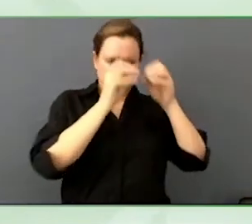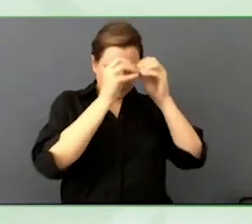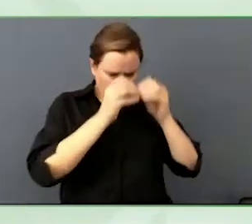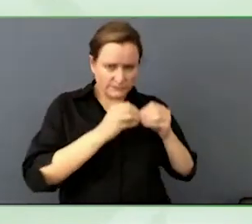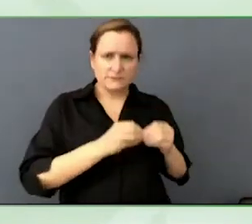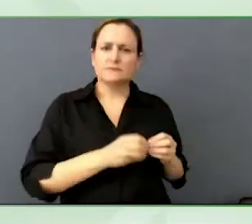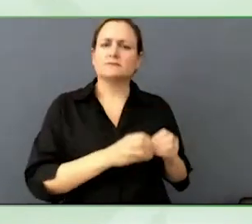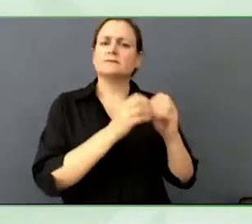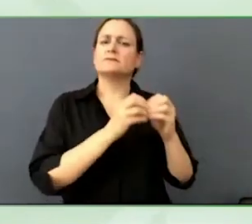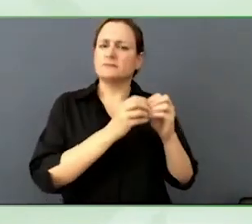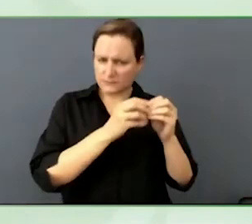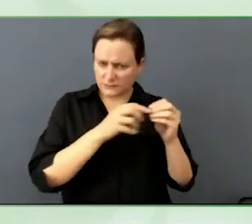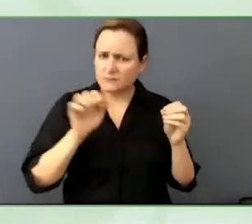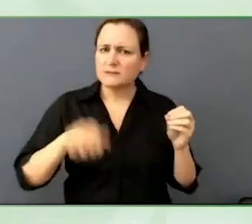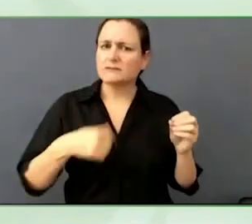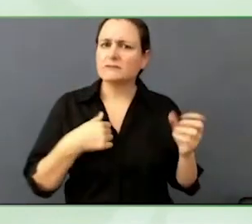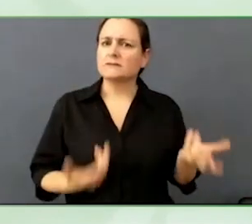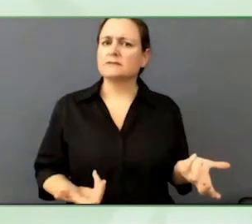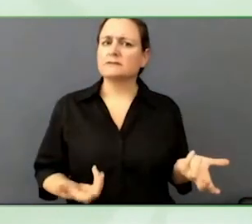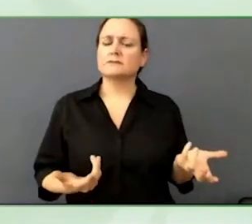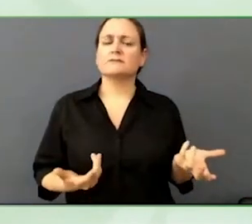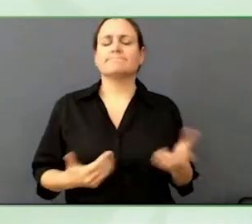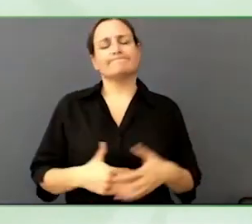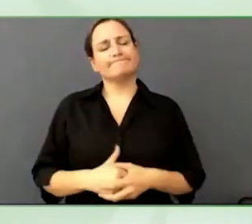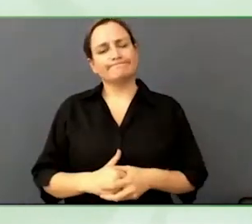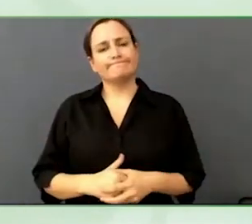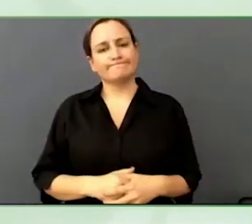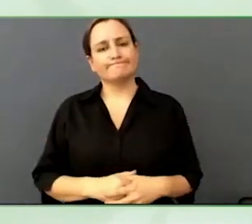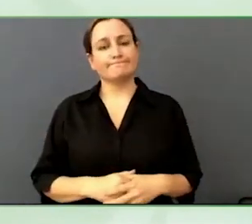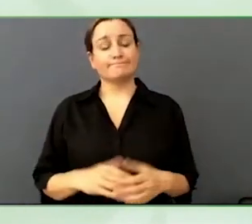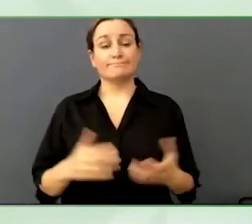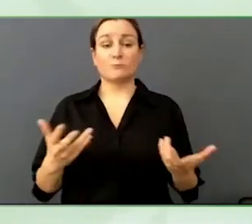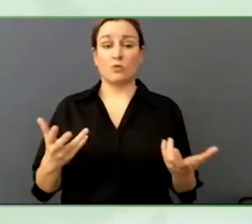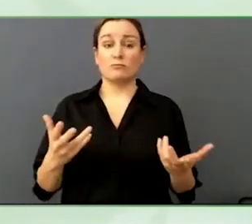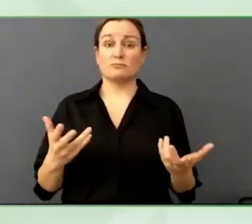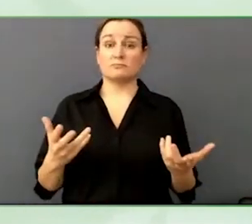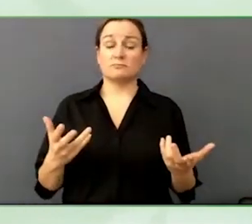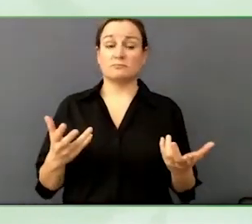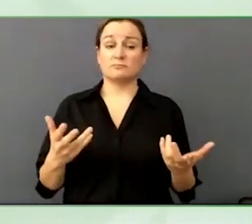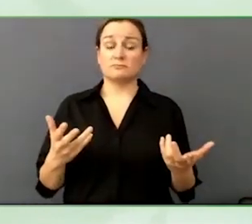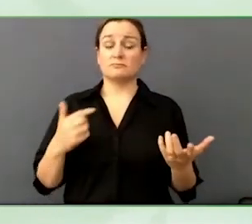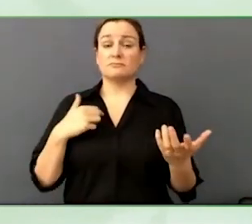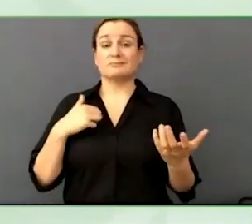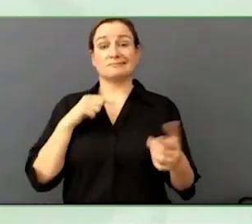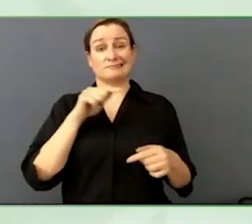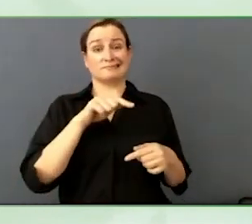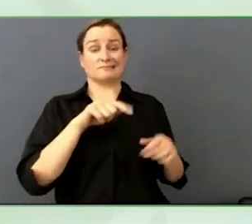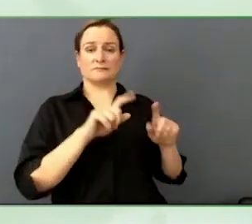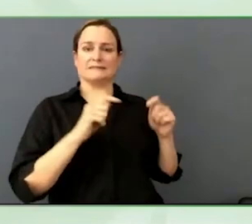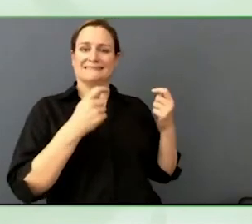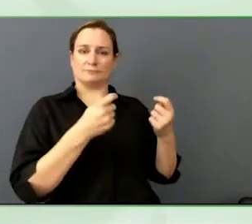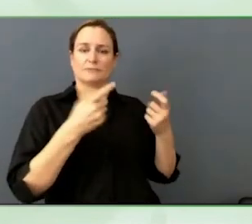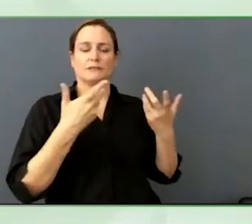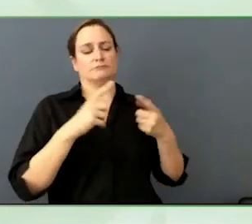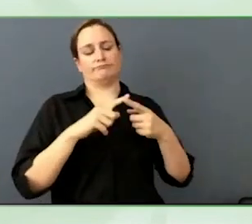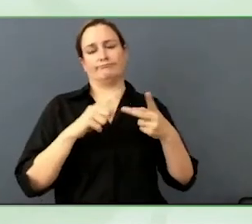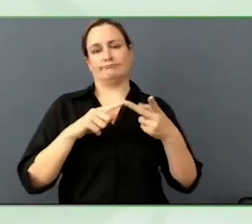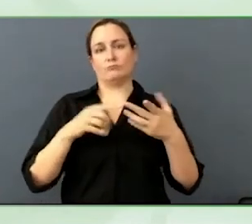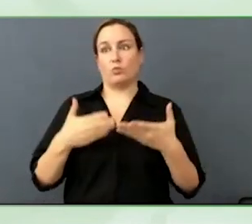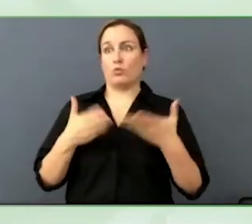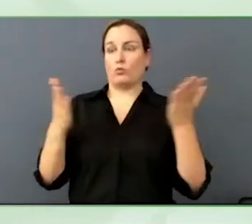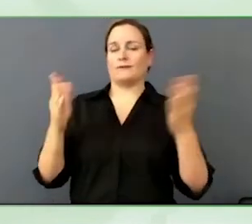interesting but even the ChatGPT team, open AI, have openly said, on